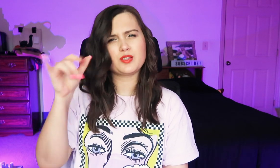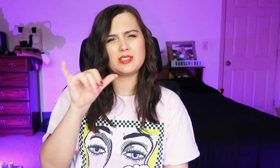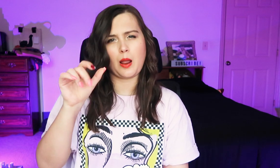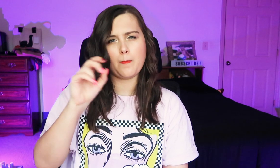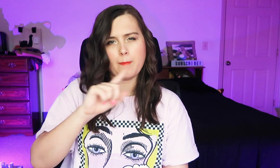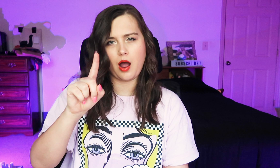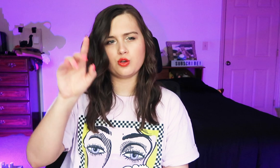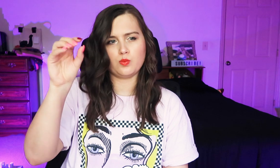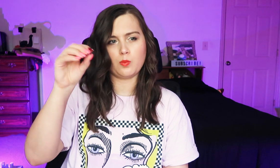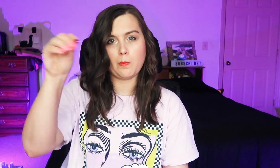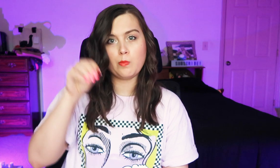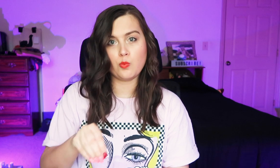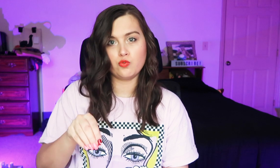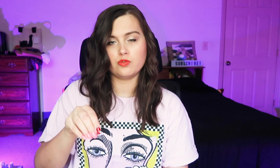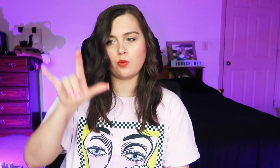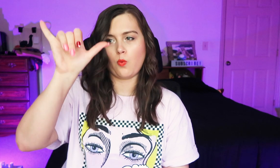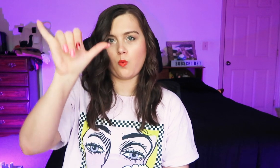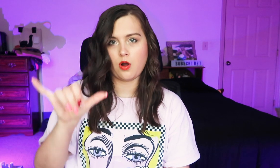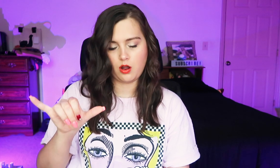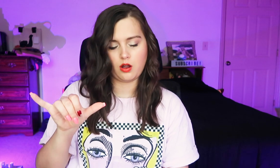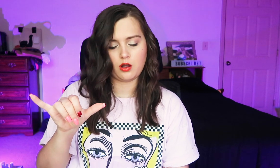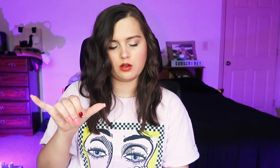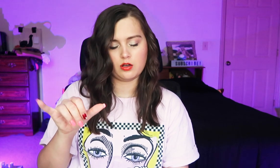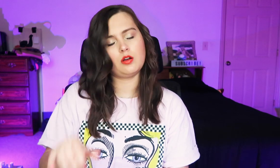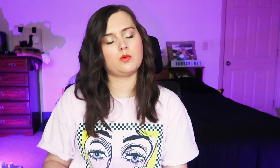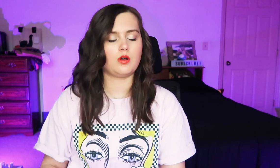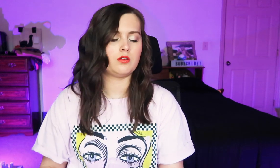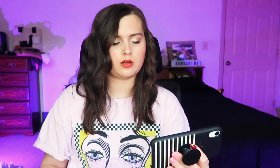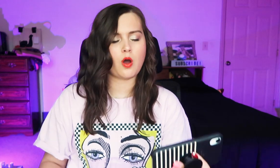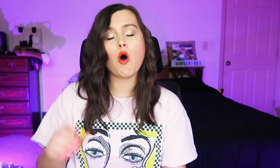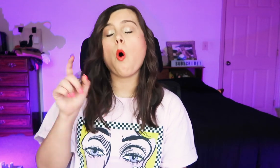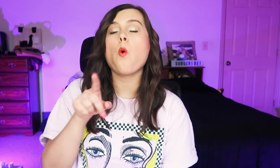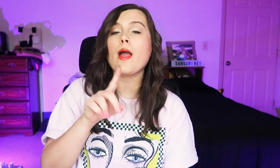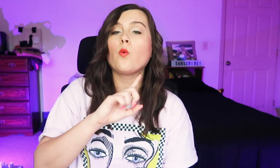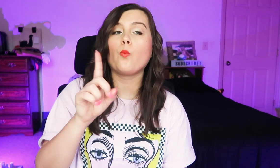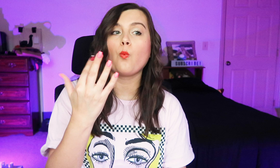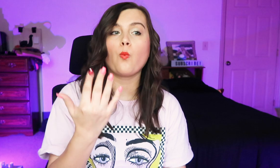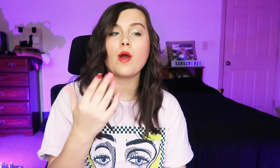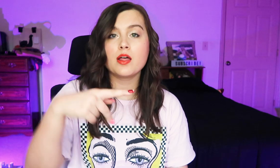I think it's the same, just moved downward. Oh, but wait!